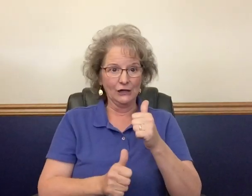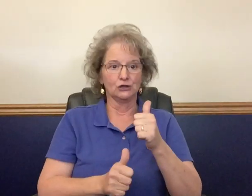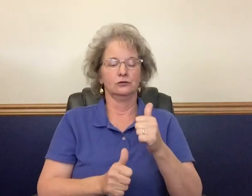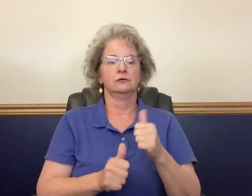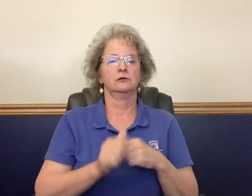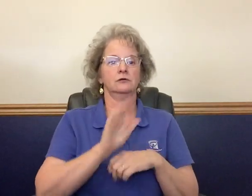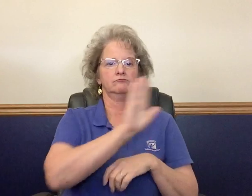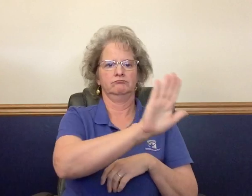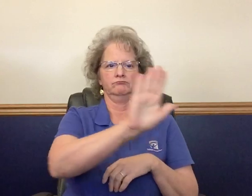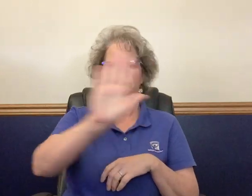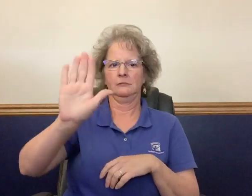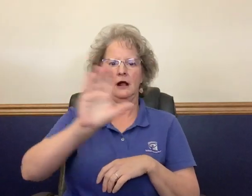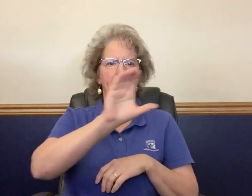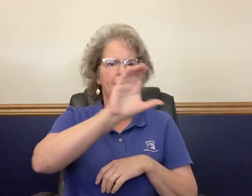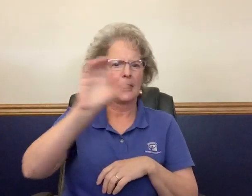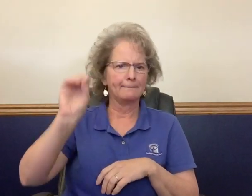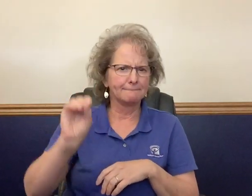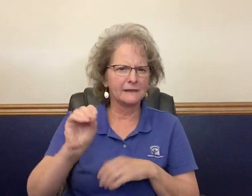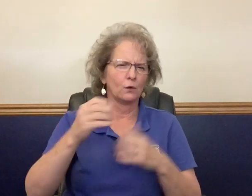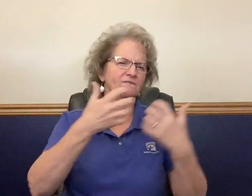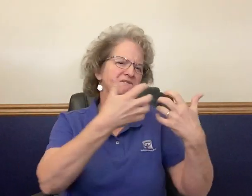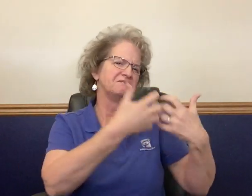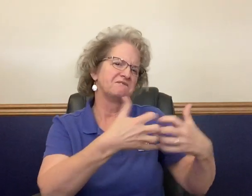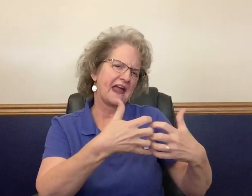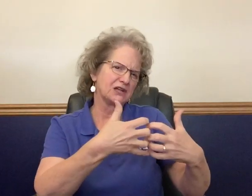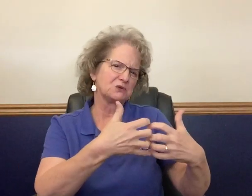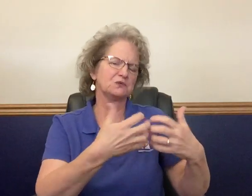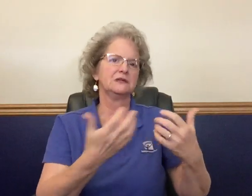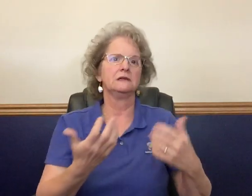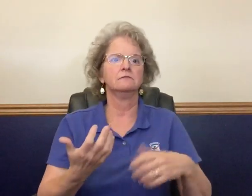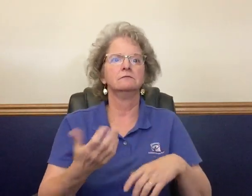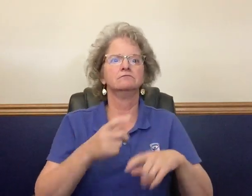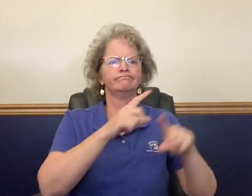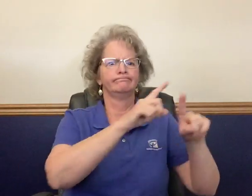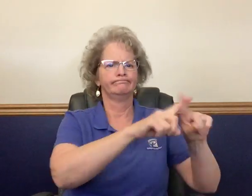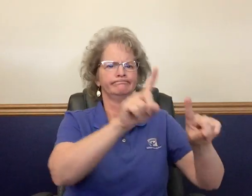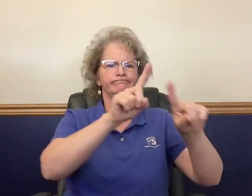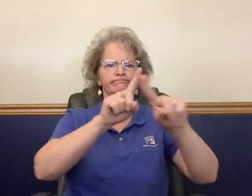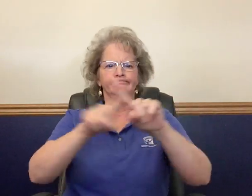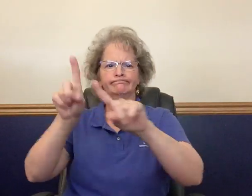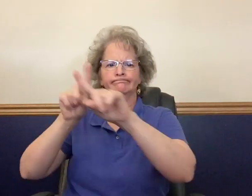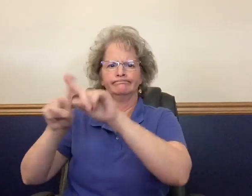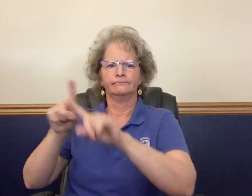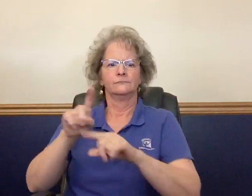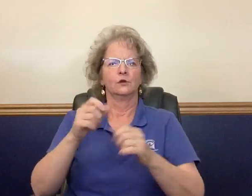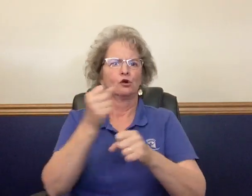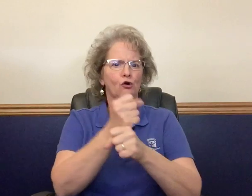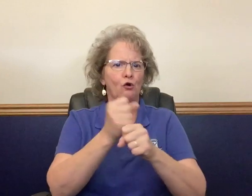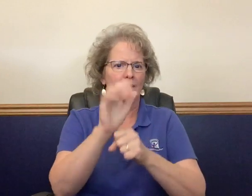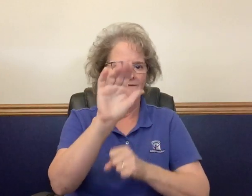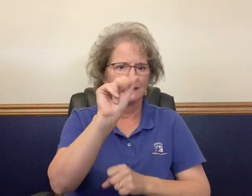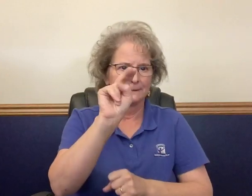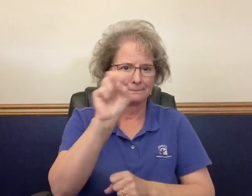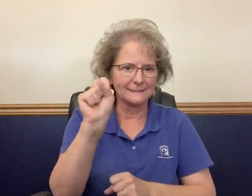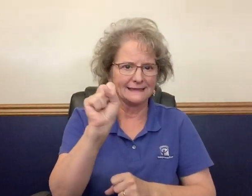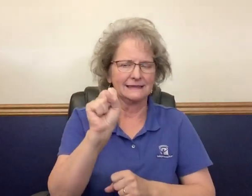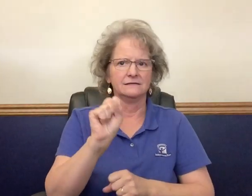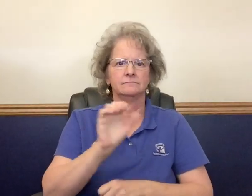Each of the company or factory are different when make their coffee beans and